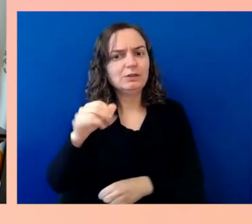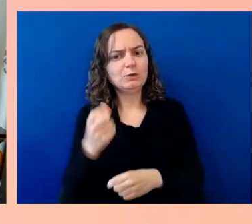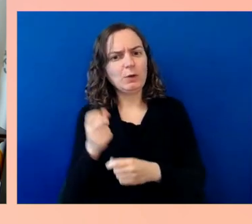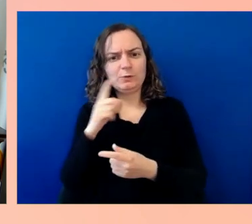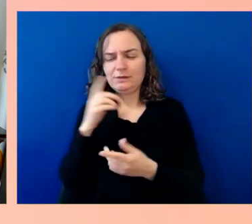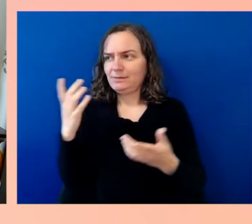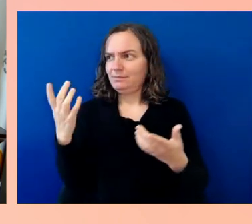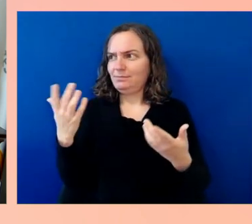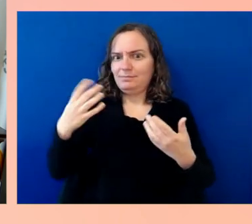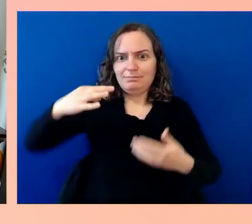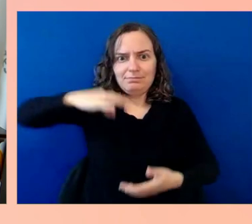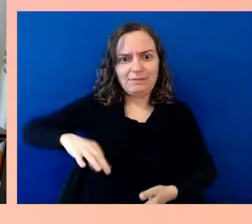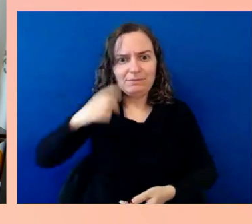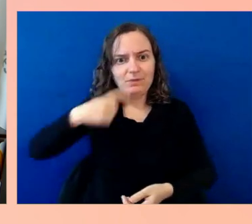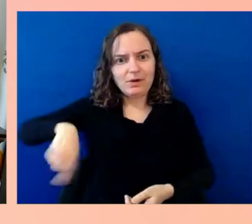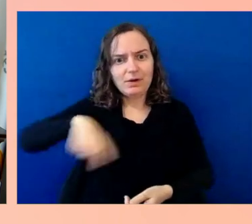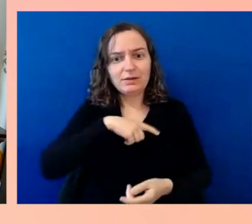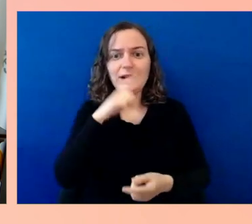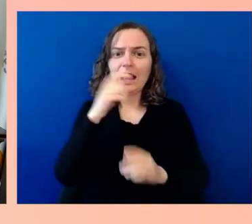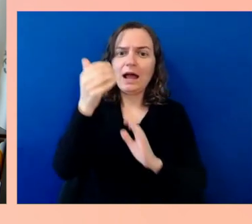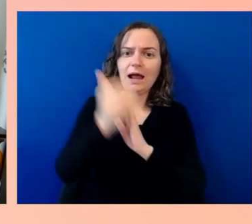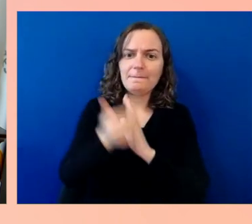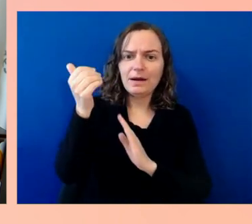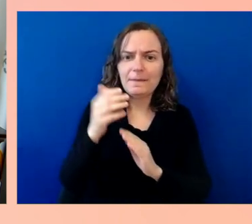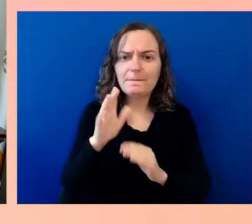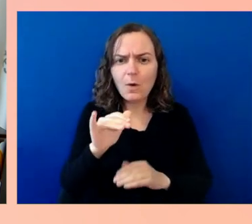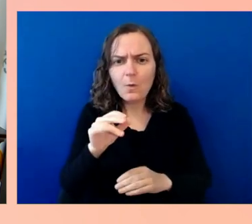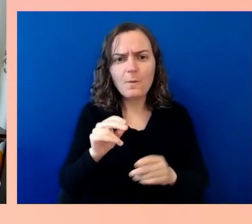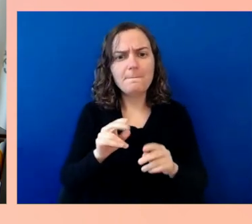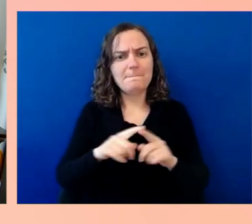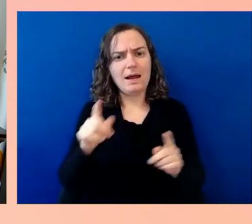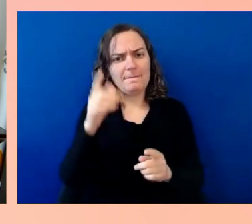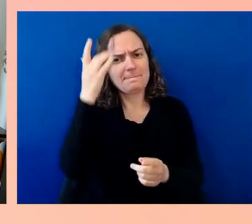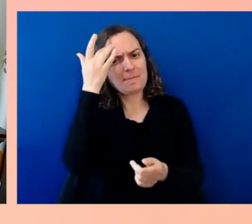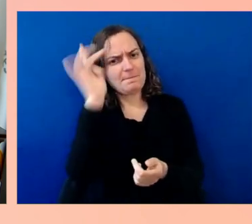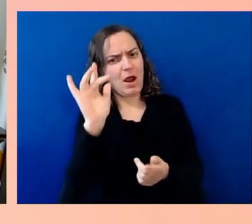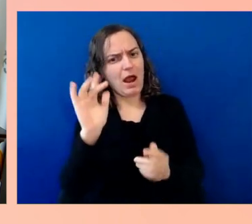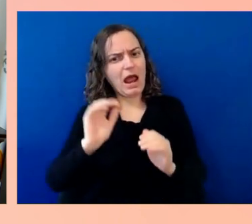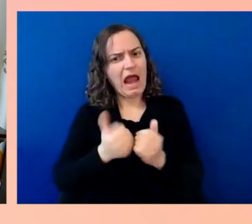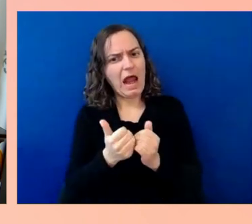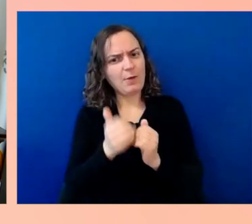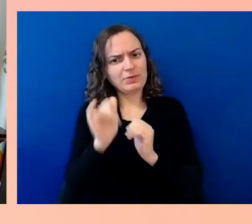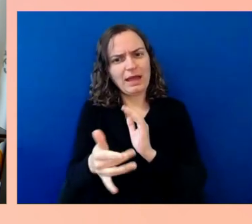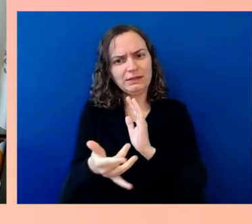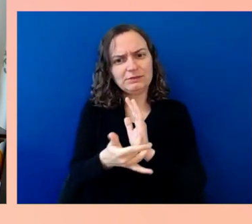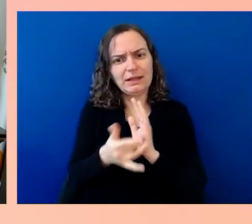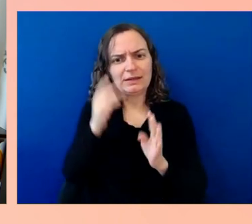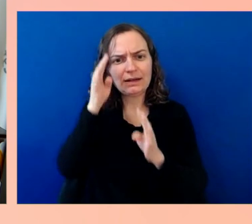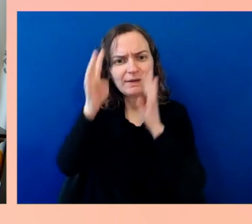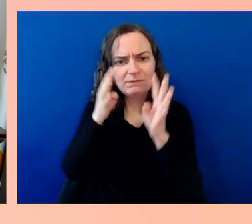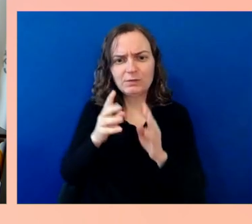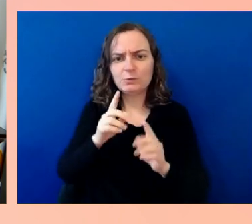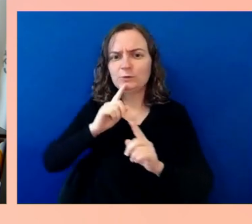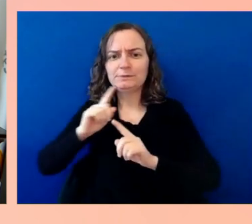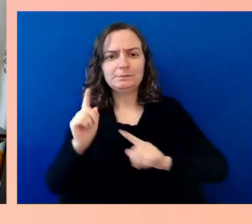these technological innovations and respond to them as not interesting for their own sake, but interesting because they could